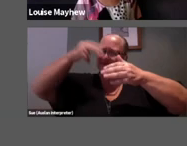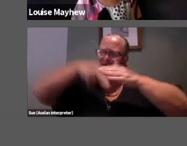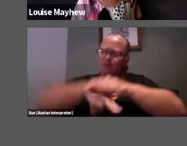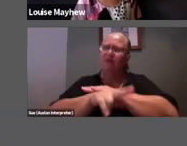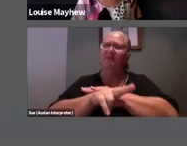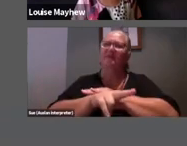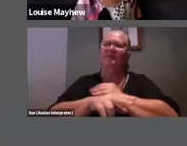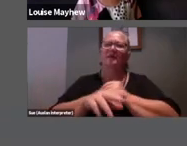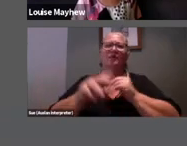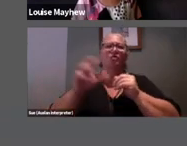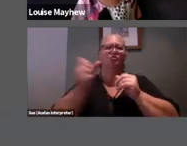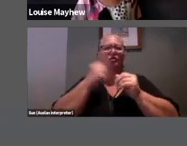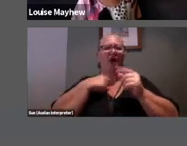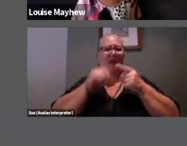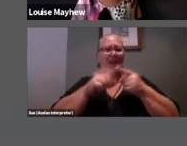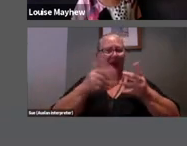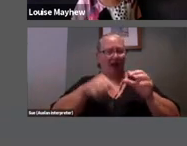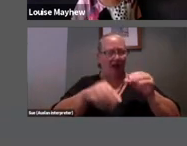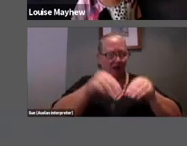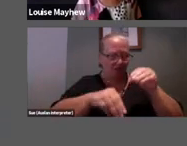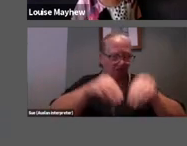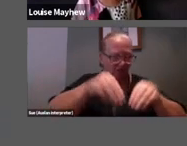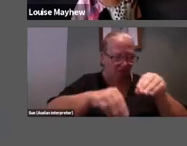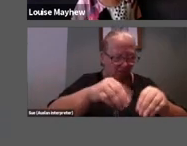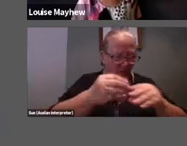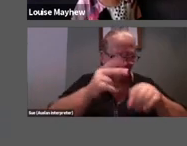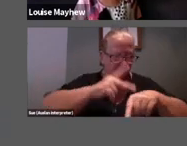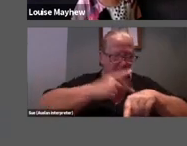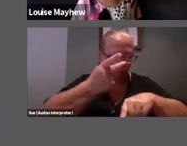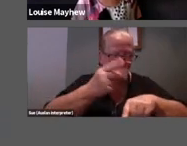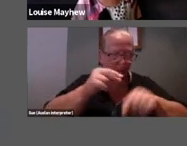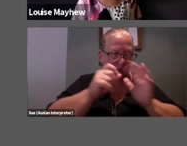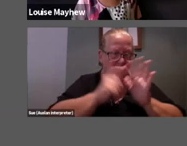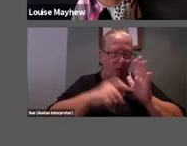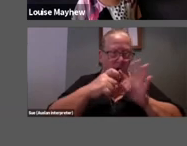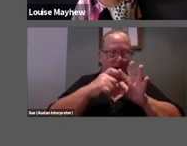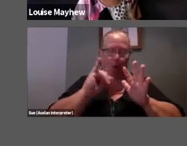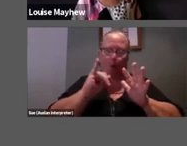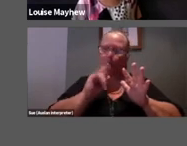Do I continue this Lego with the blue piece or a red rectangle?